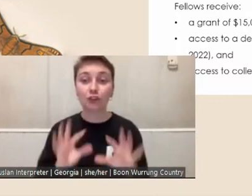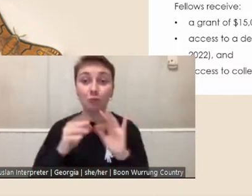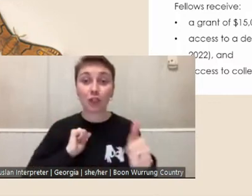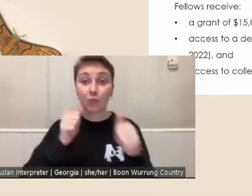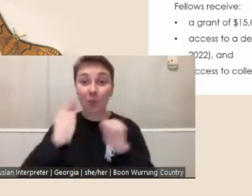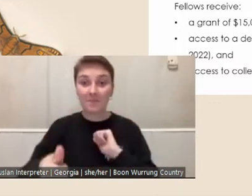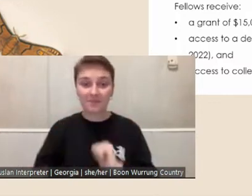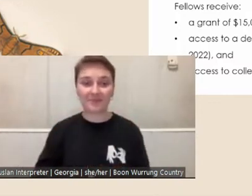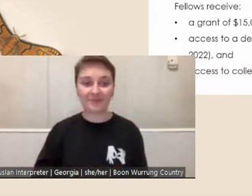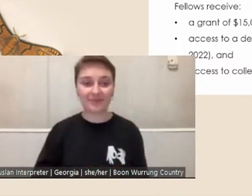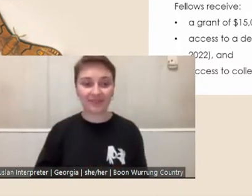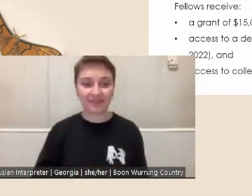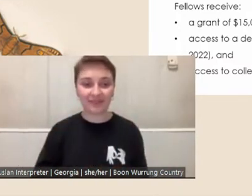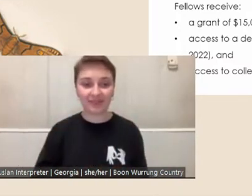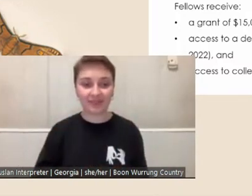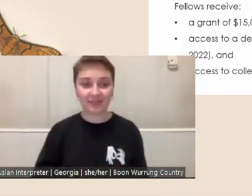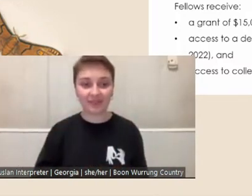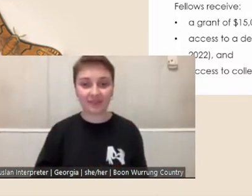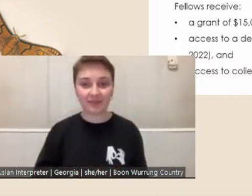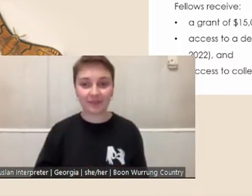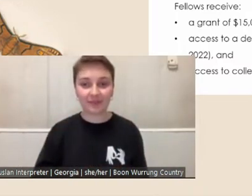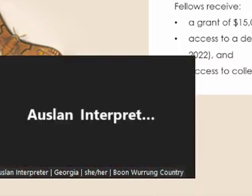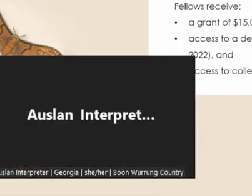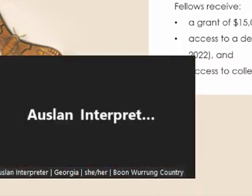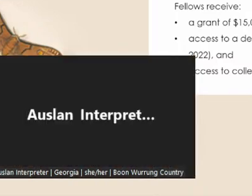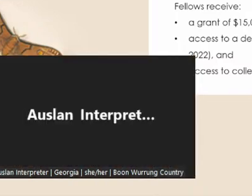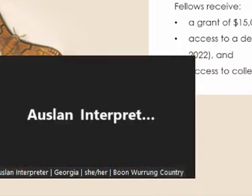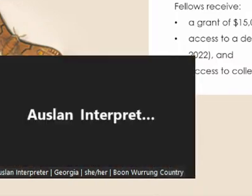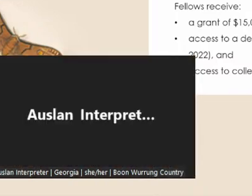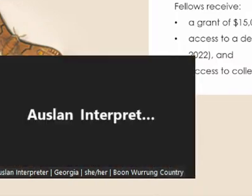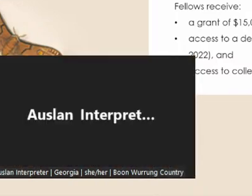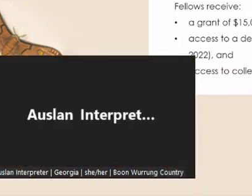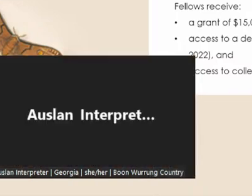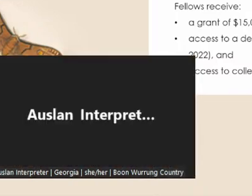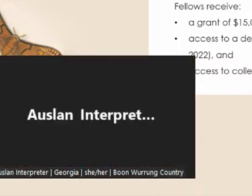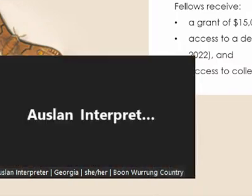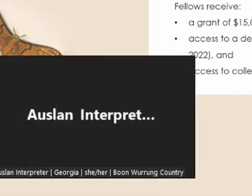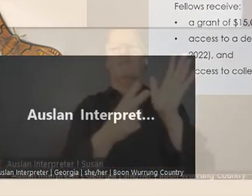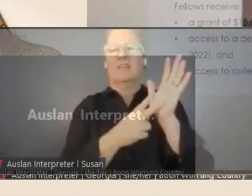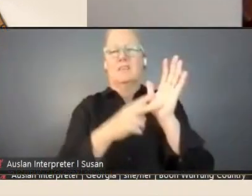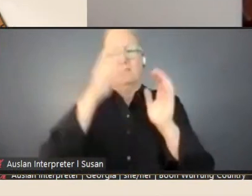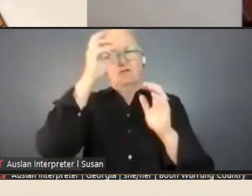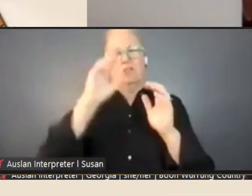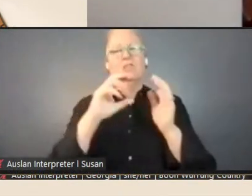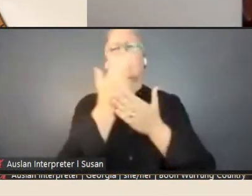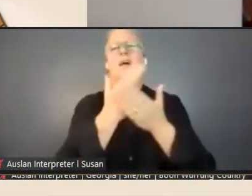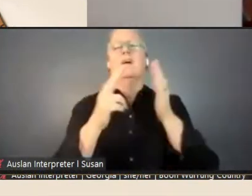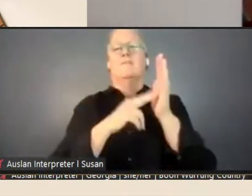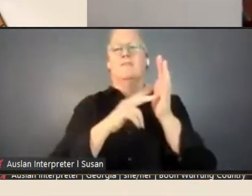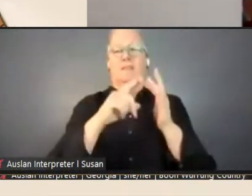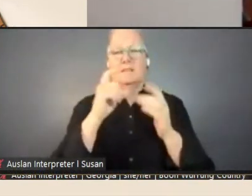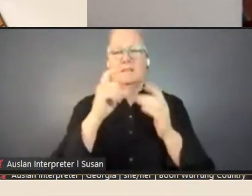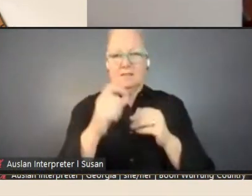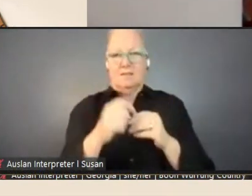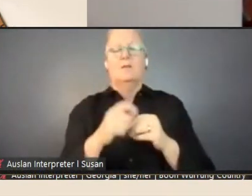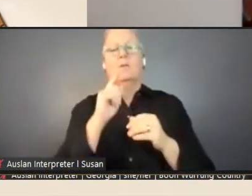In association with Regional Arts Victoria, we're offering two Marion Orme Page Regional Fellowships,